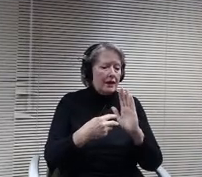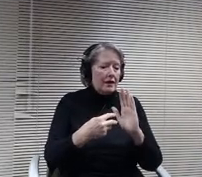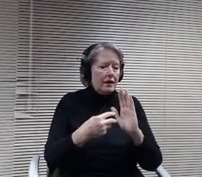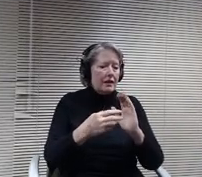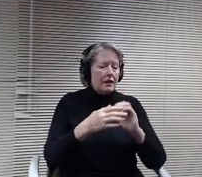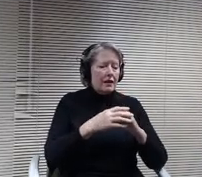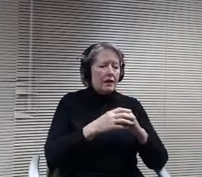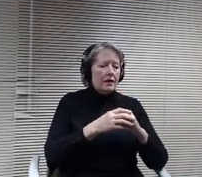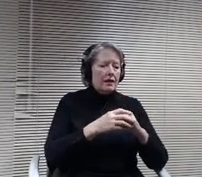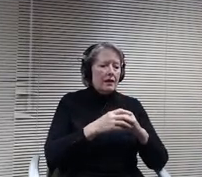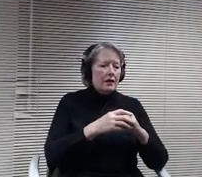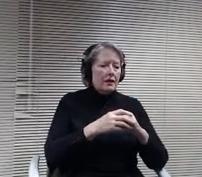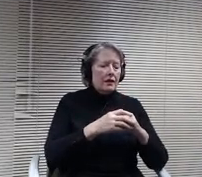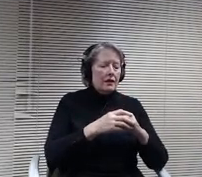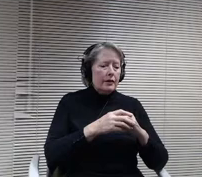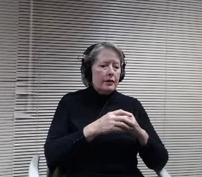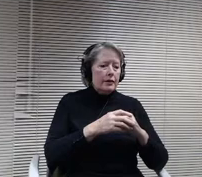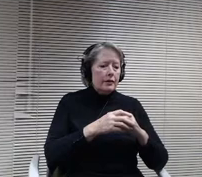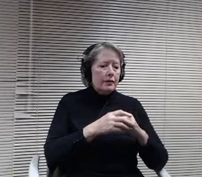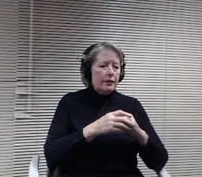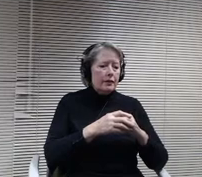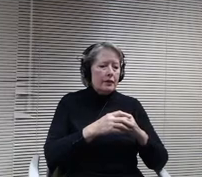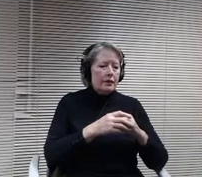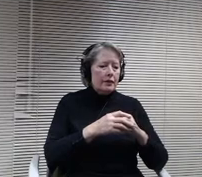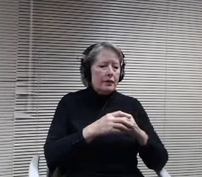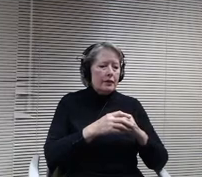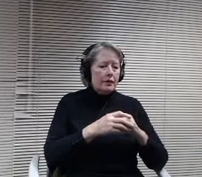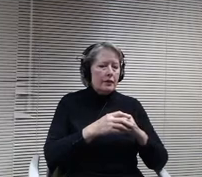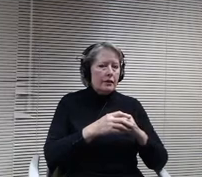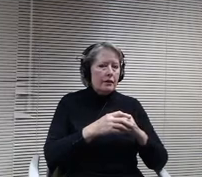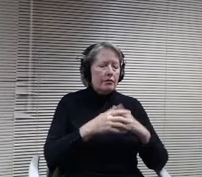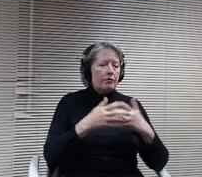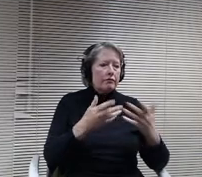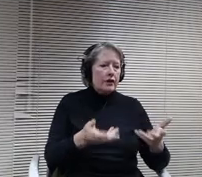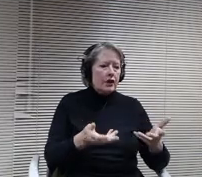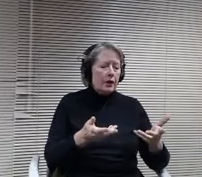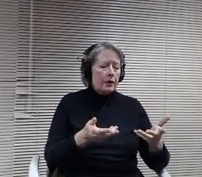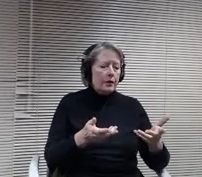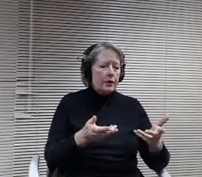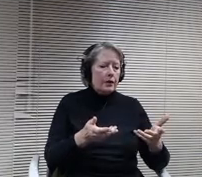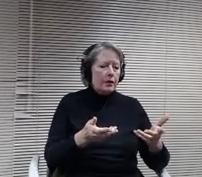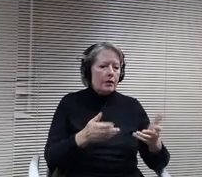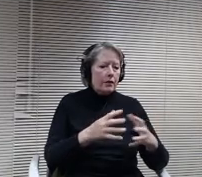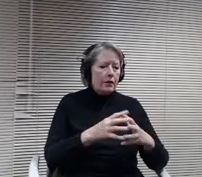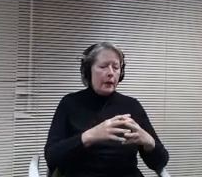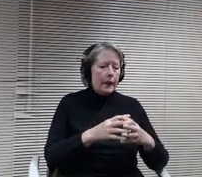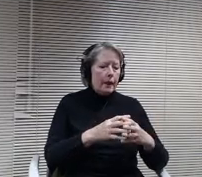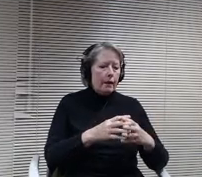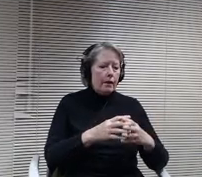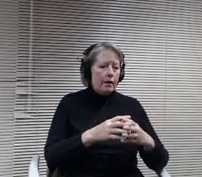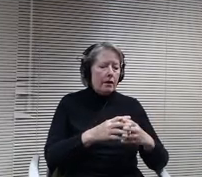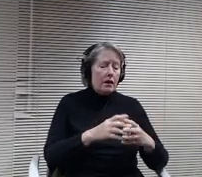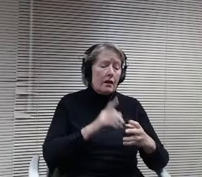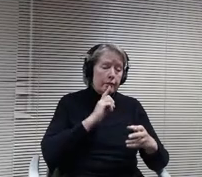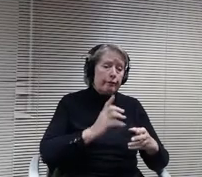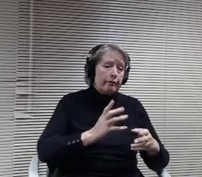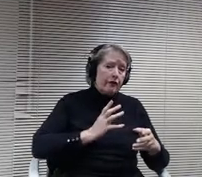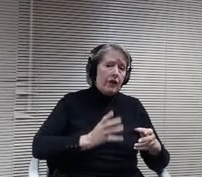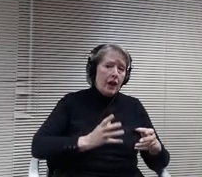Mean so. That's totally fine. Carrie, I'll make that change when I email it to